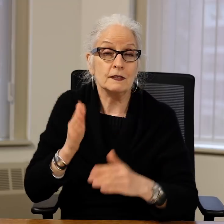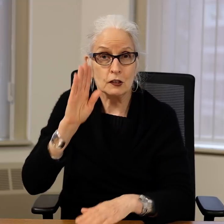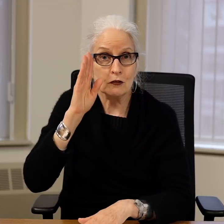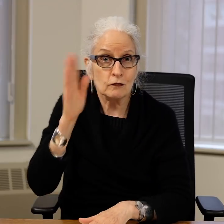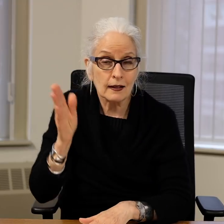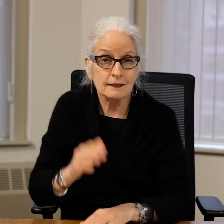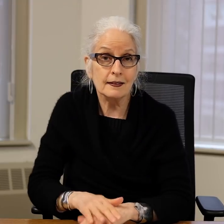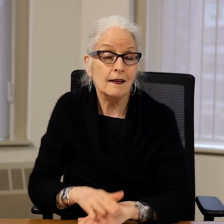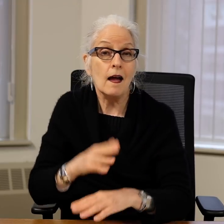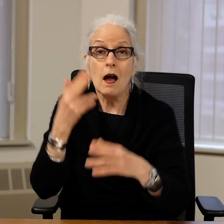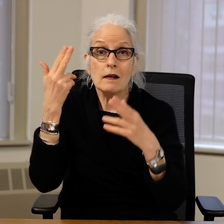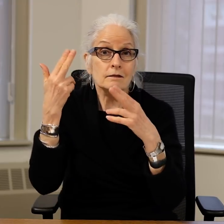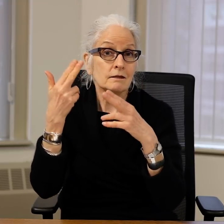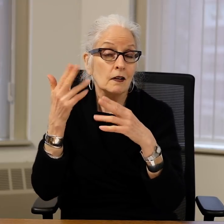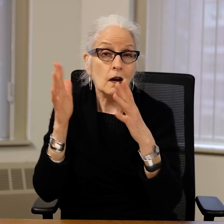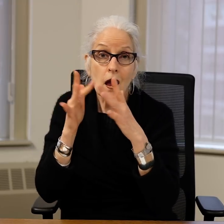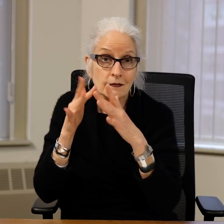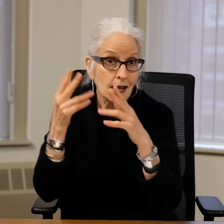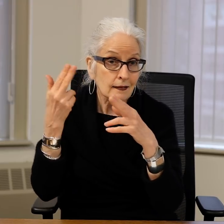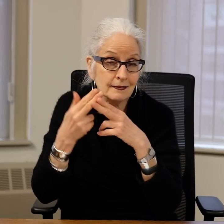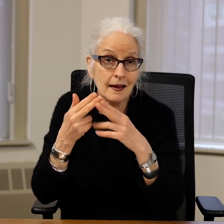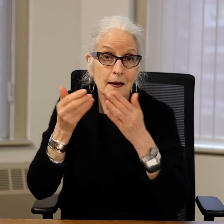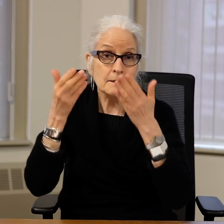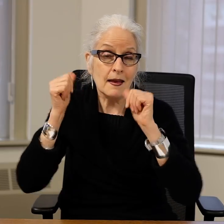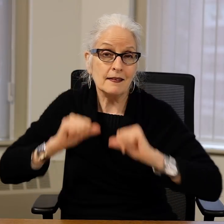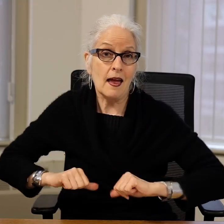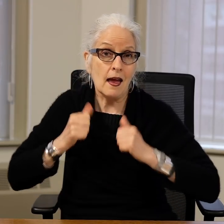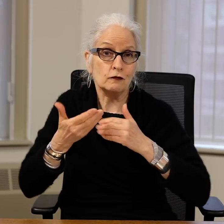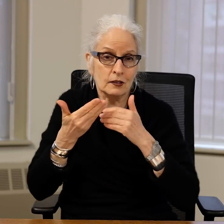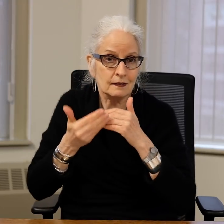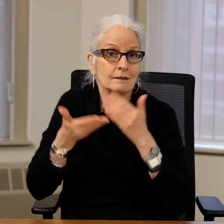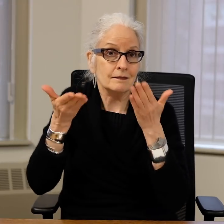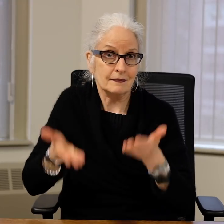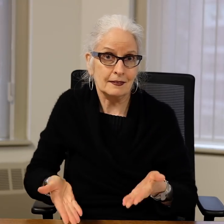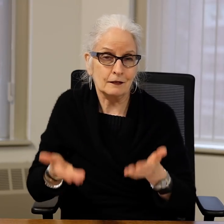the Executive Office of Health and Human Services directly.